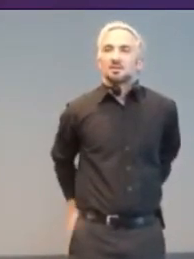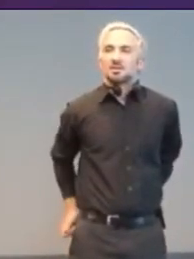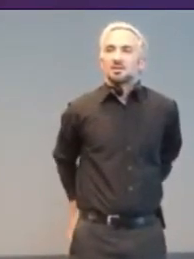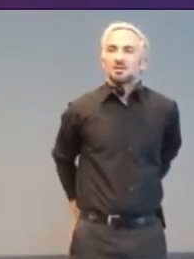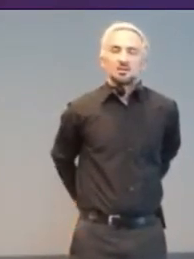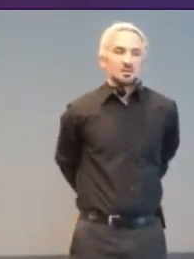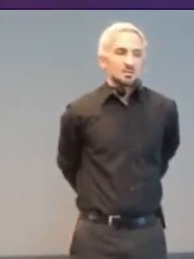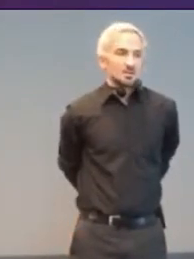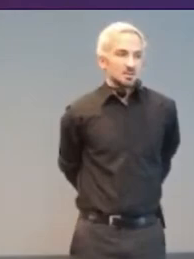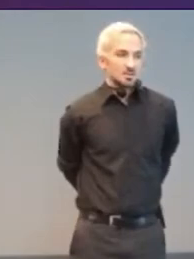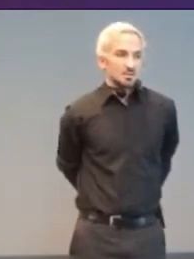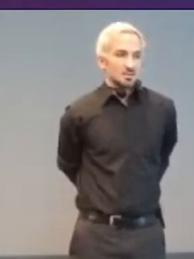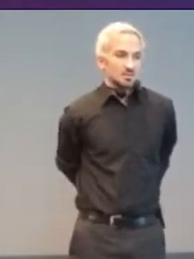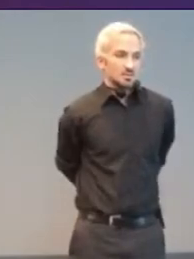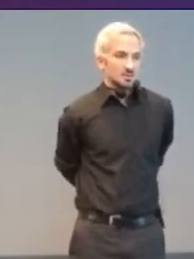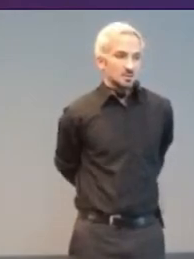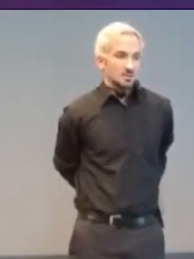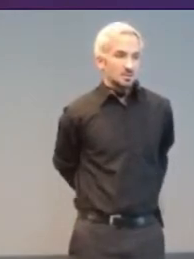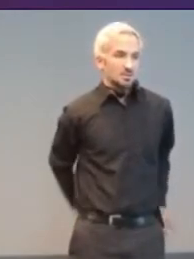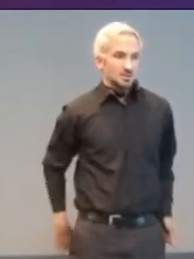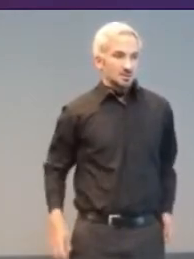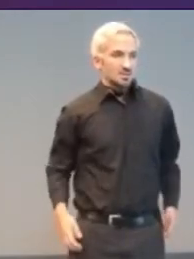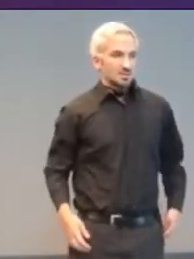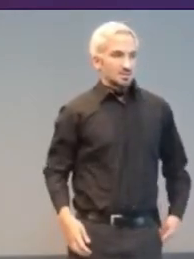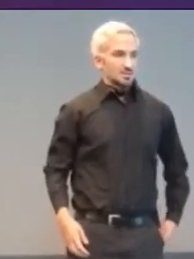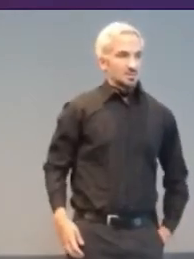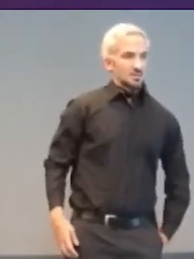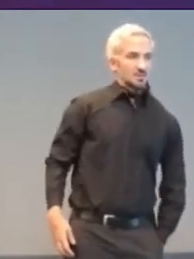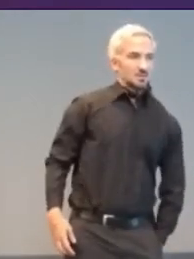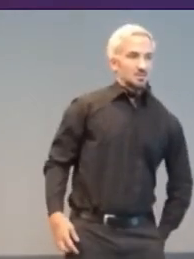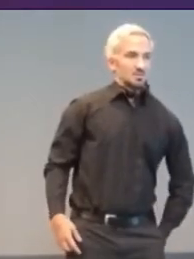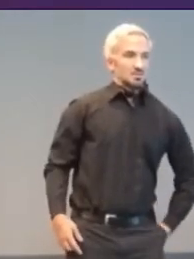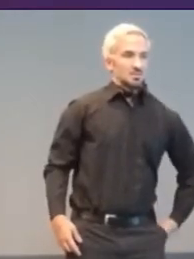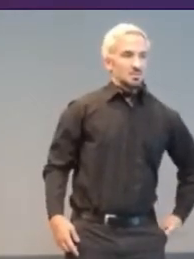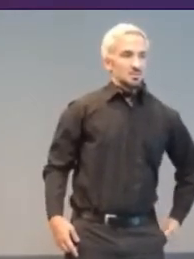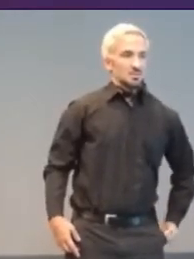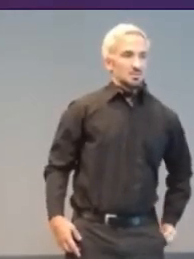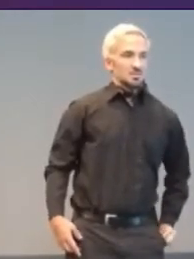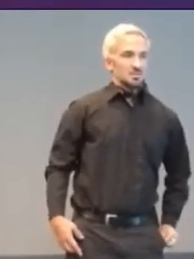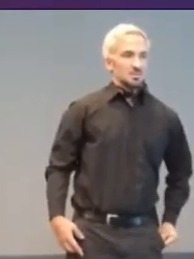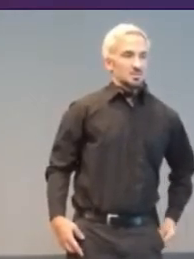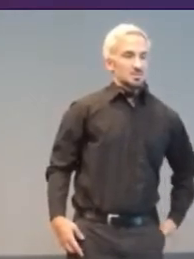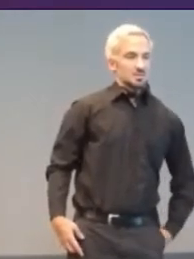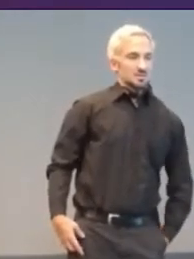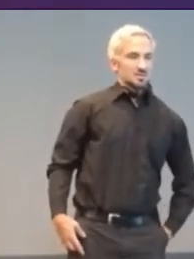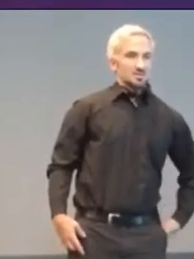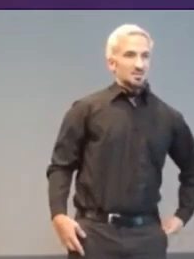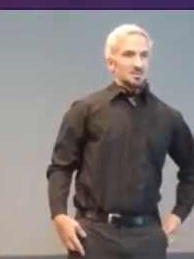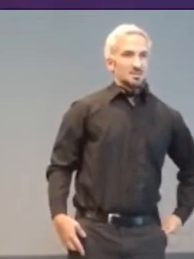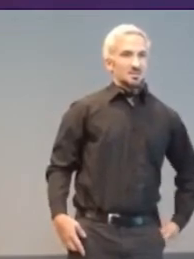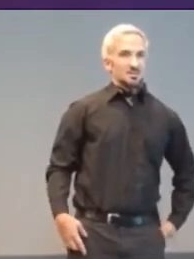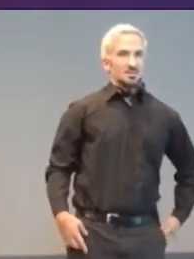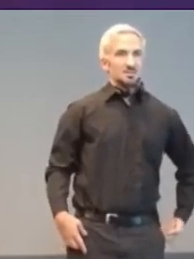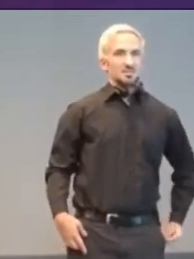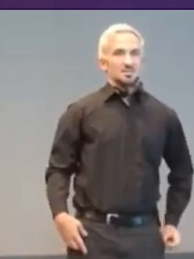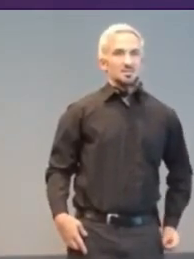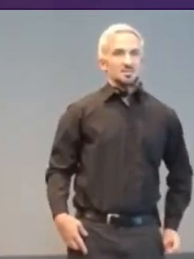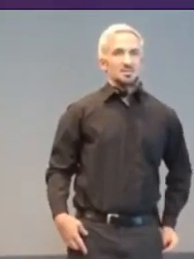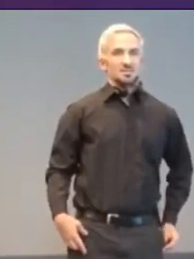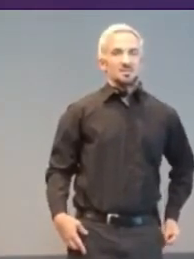[amusing vocal sounds.... audience laughter]